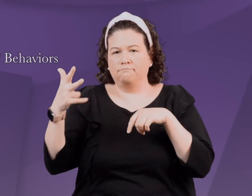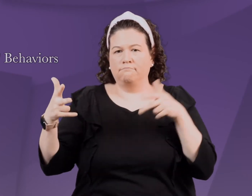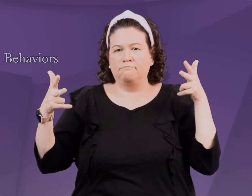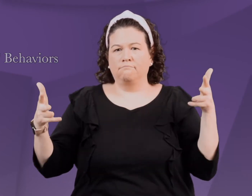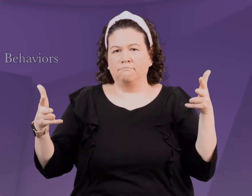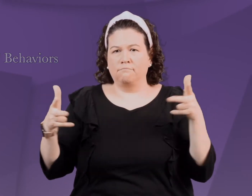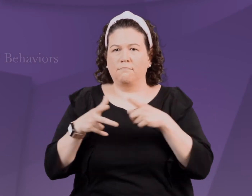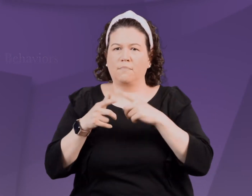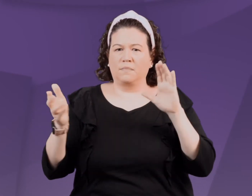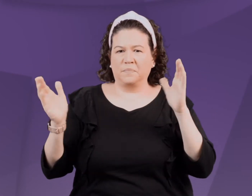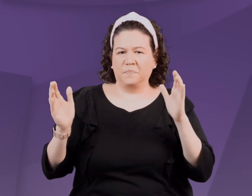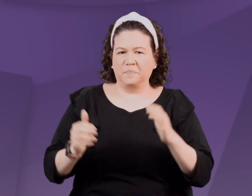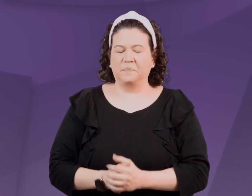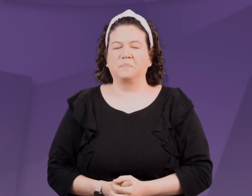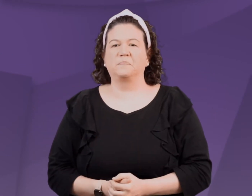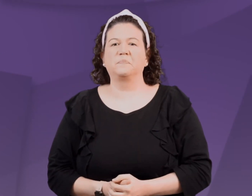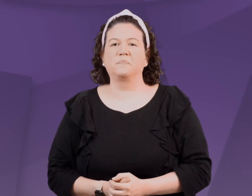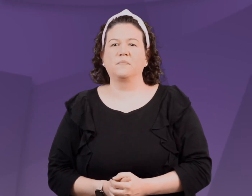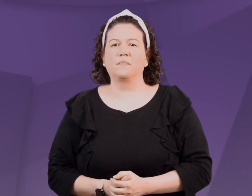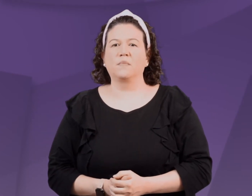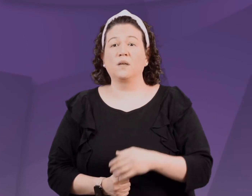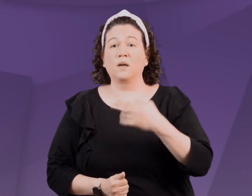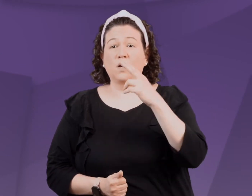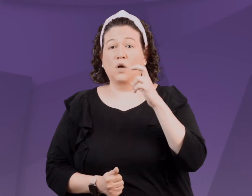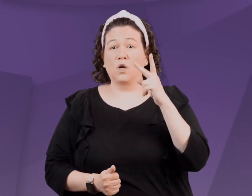Hook means the behaviors trigger our emotions.